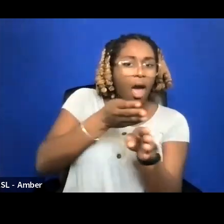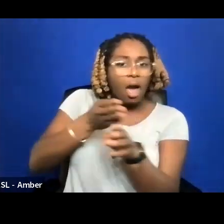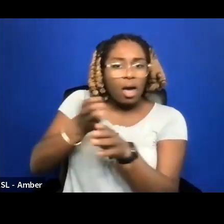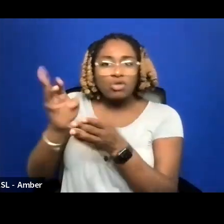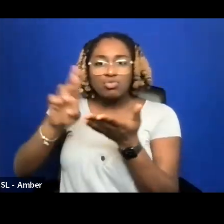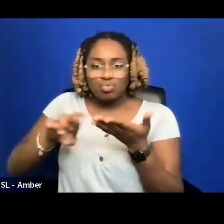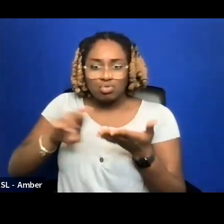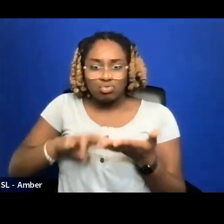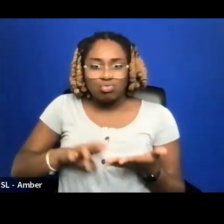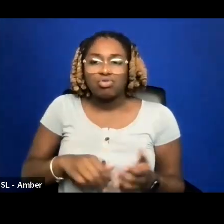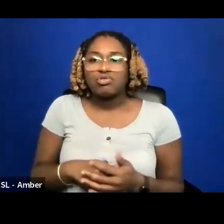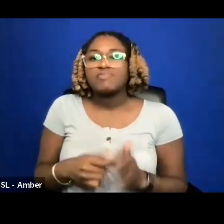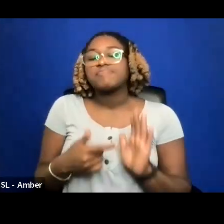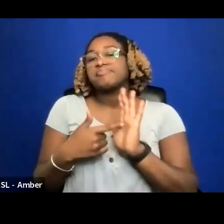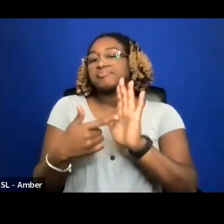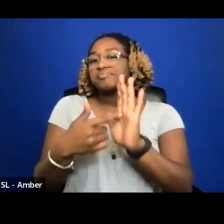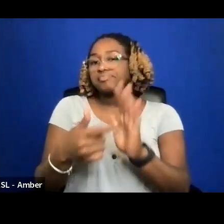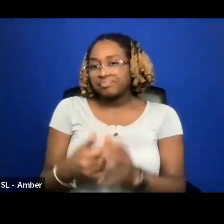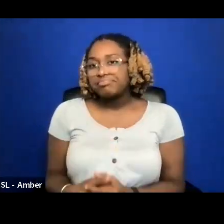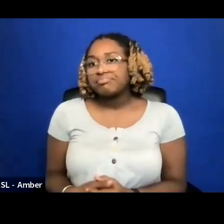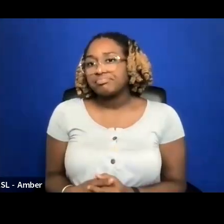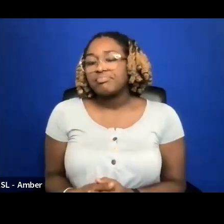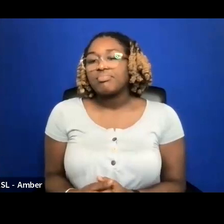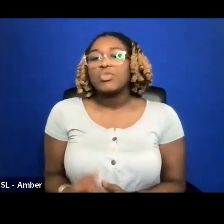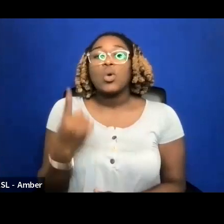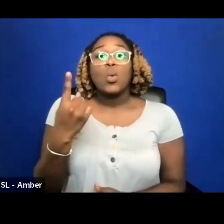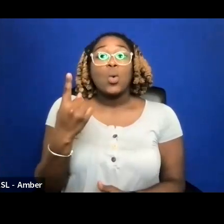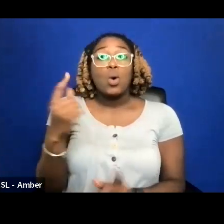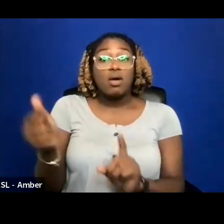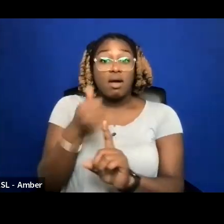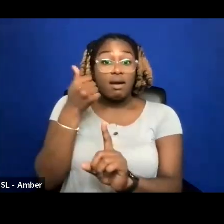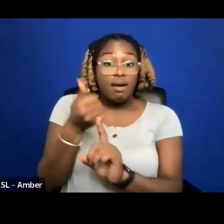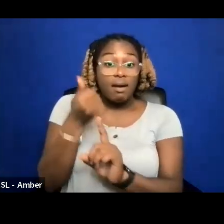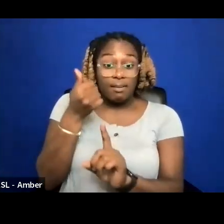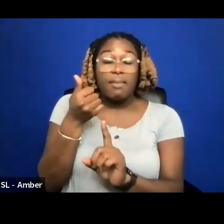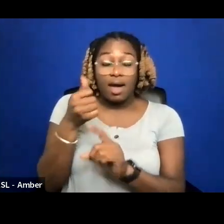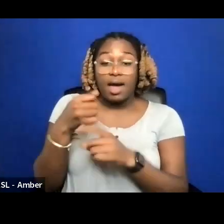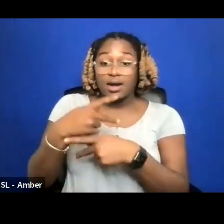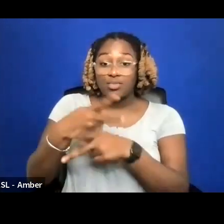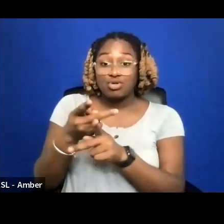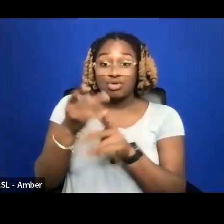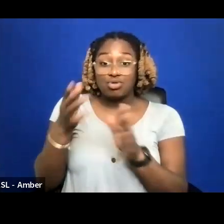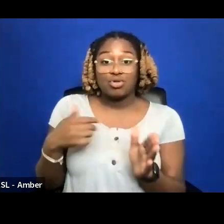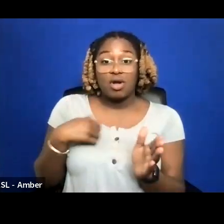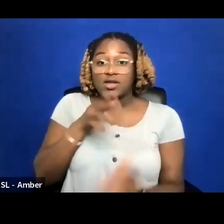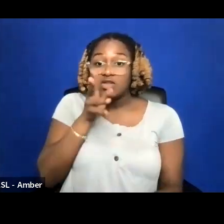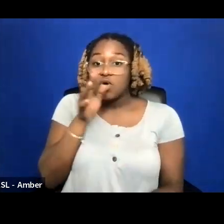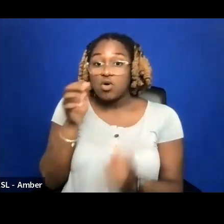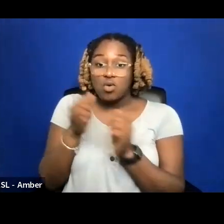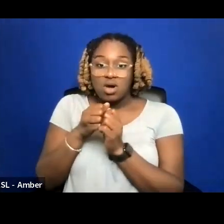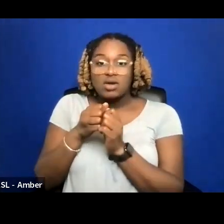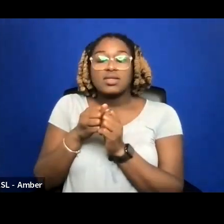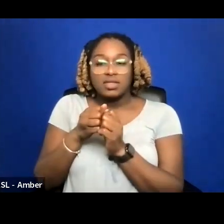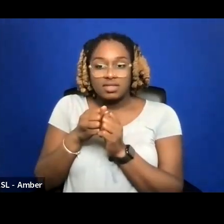EXAMPLE, ONE OF THE IMPACT PRODUCERS I SPOKE WITH WORKED WITH A FILM THAT DEALT WITH SINGLE WORKING